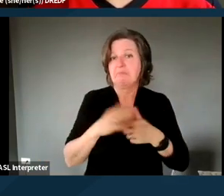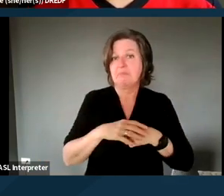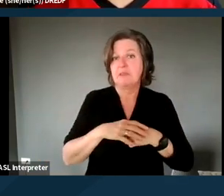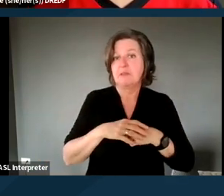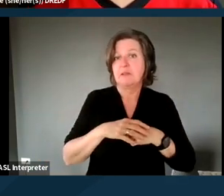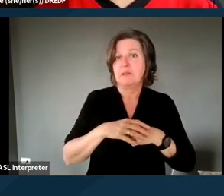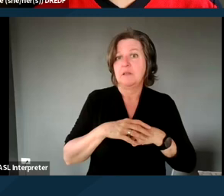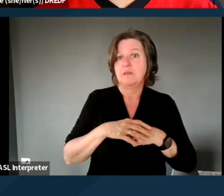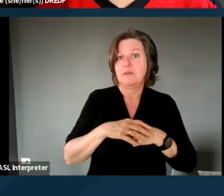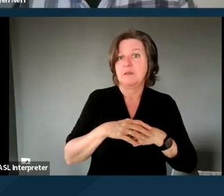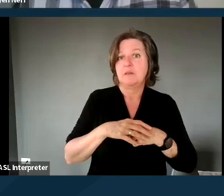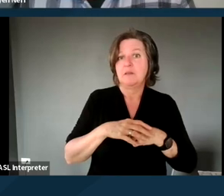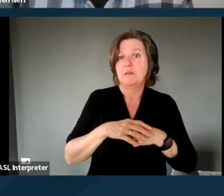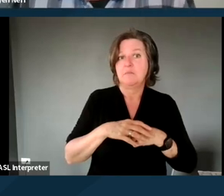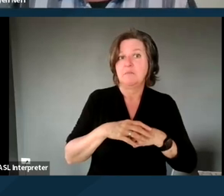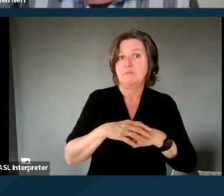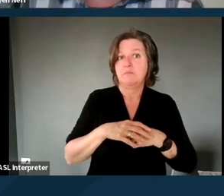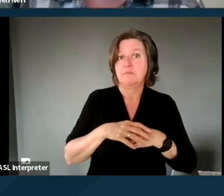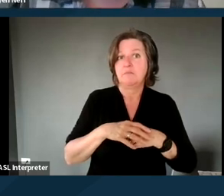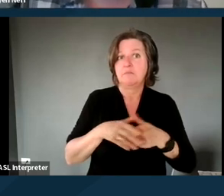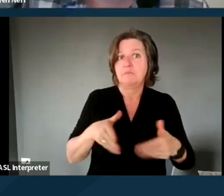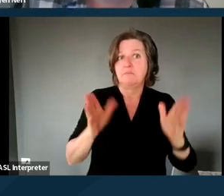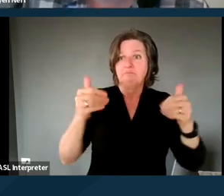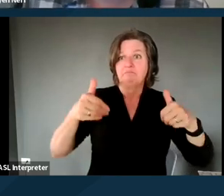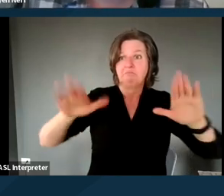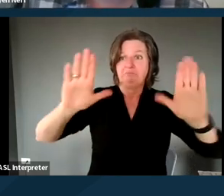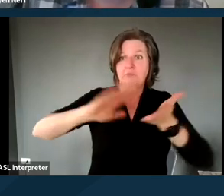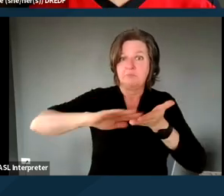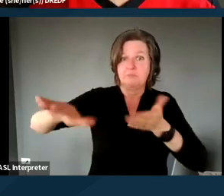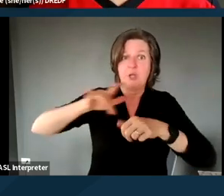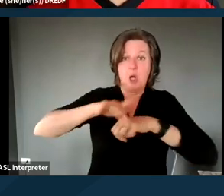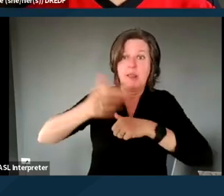we might just let you go earlier. Are there any more housekeeping matters, Erin?